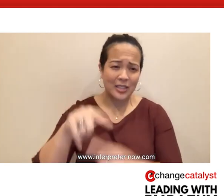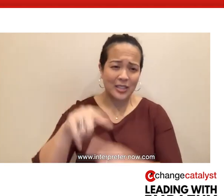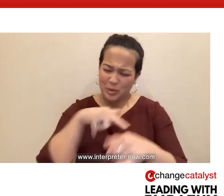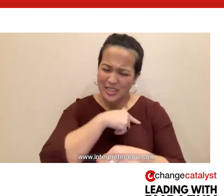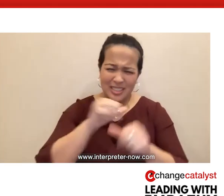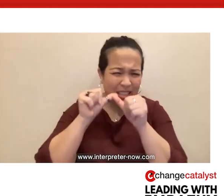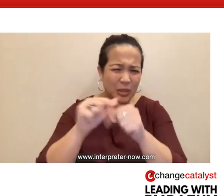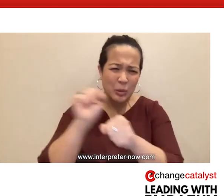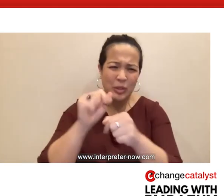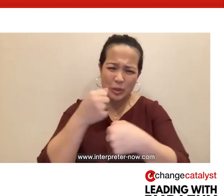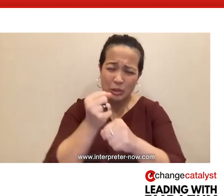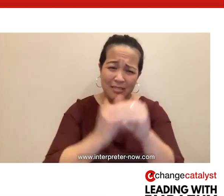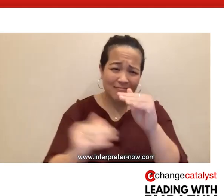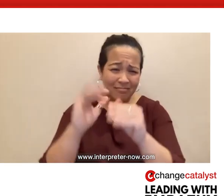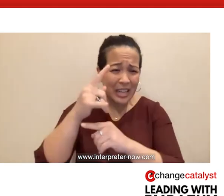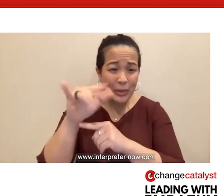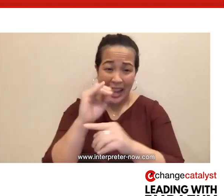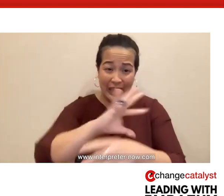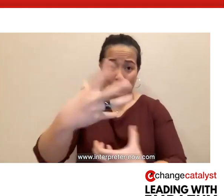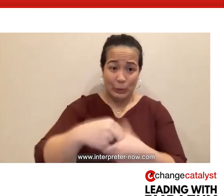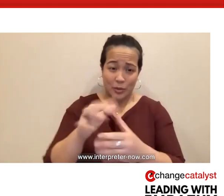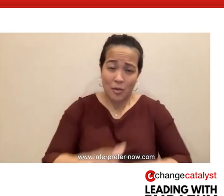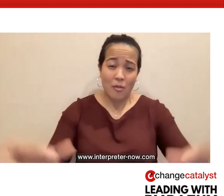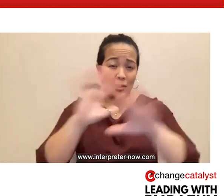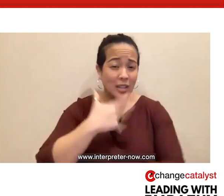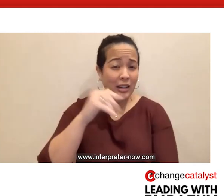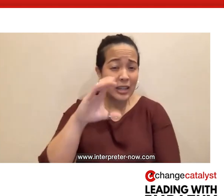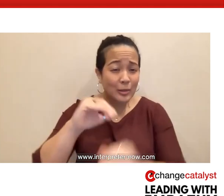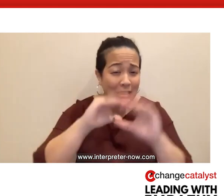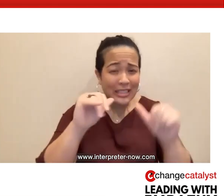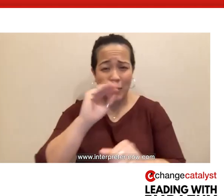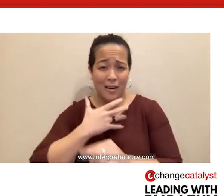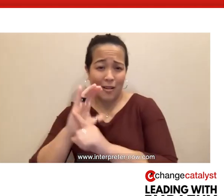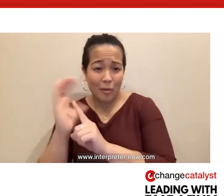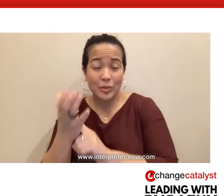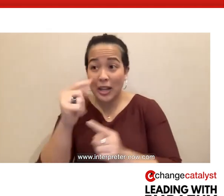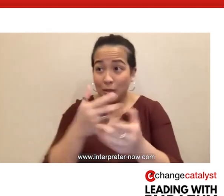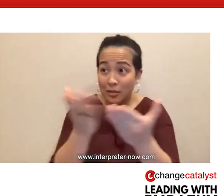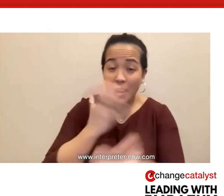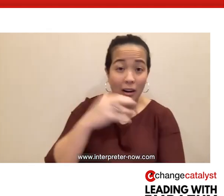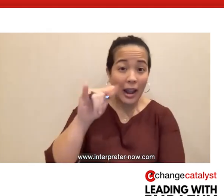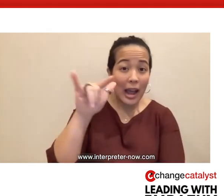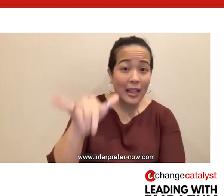to create equity and inclusion across our ecosystems and cultures. To our allies, join